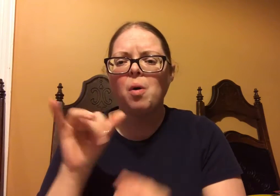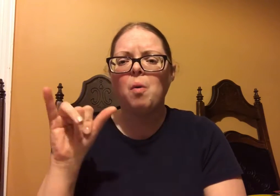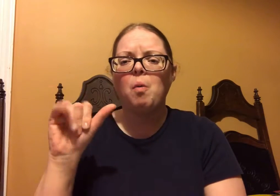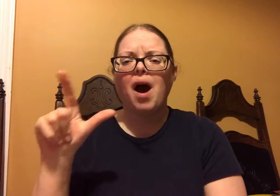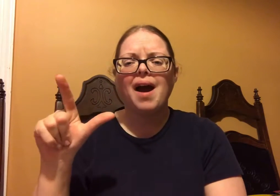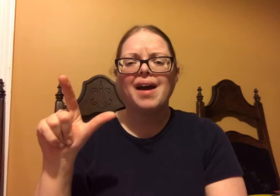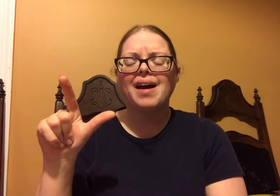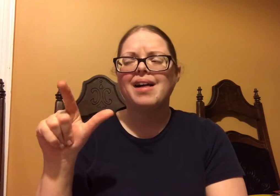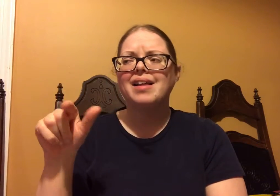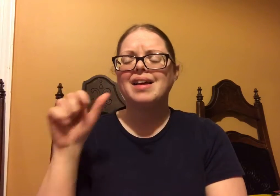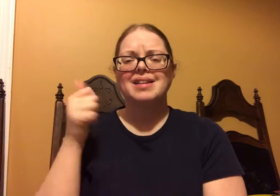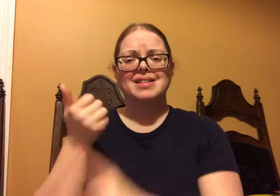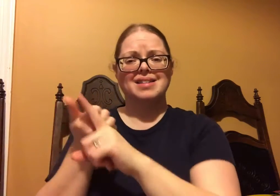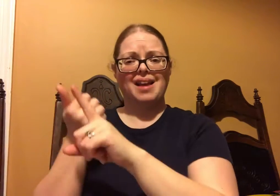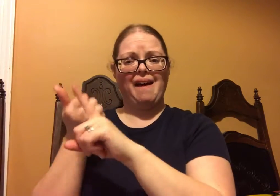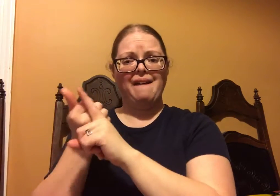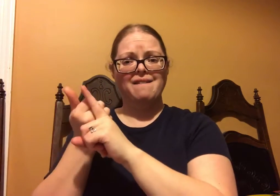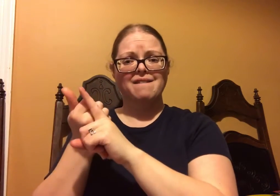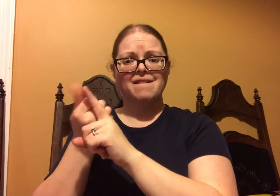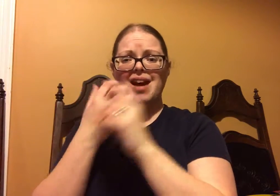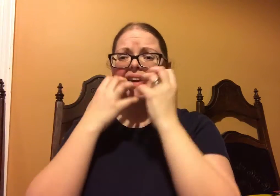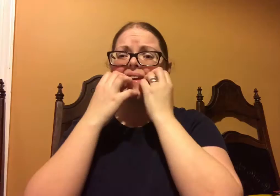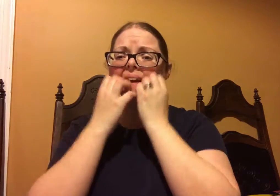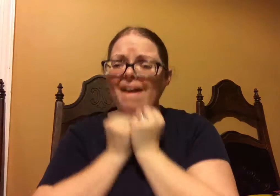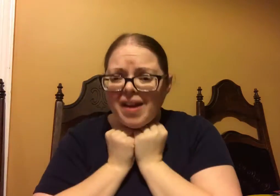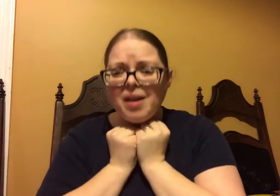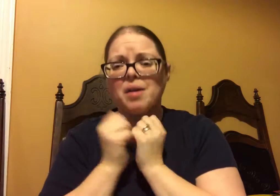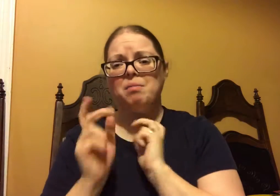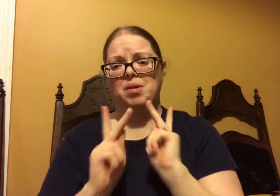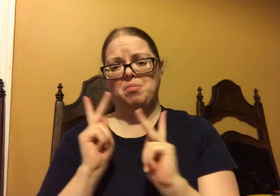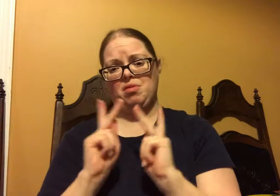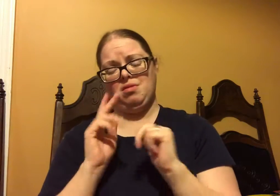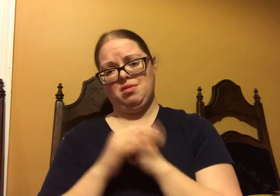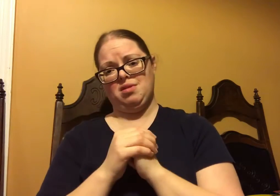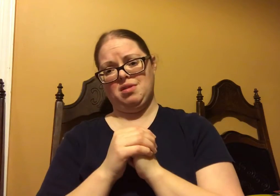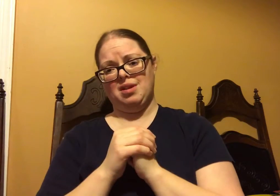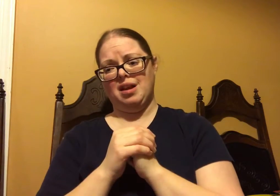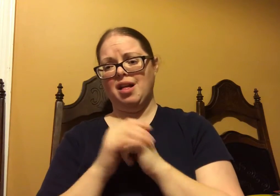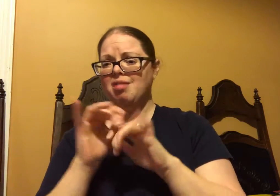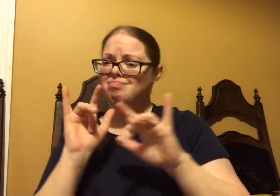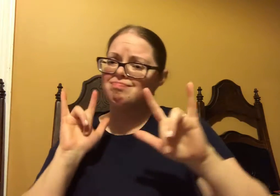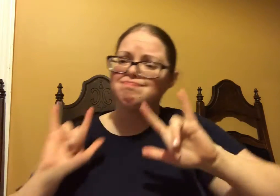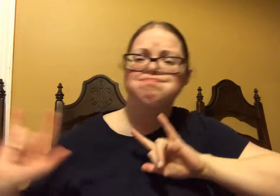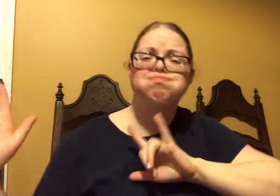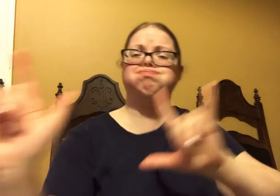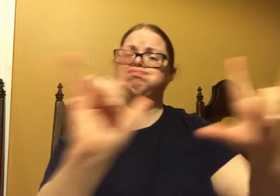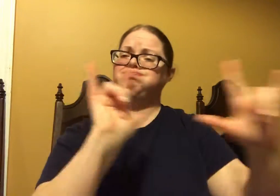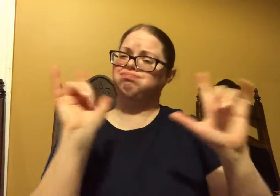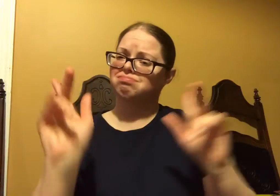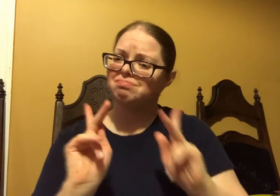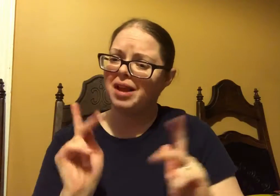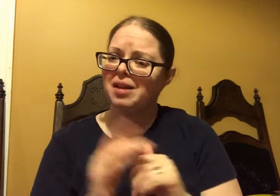And the more I understood about Young Living themselves, they care for people,